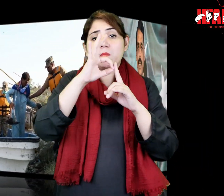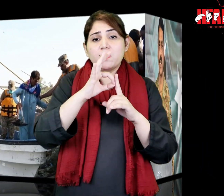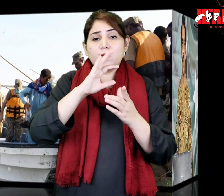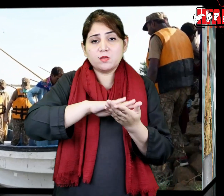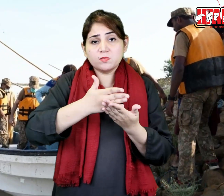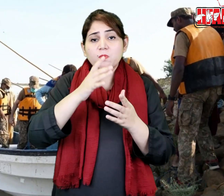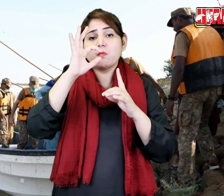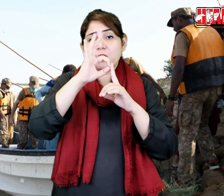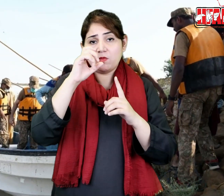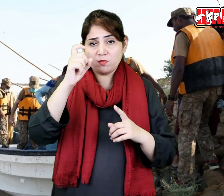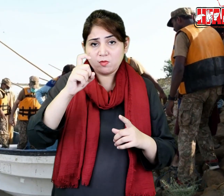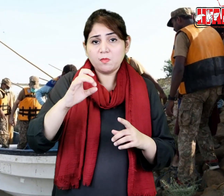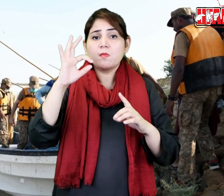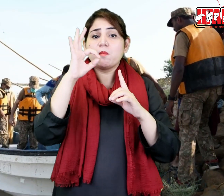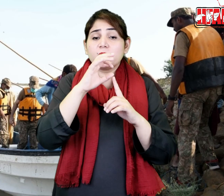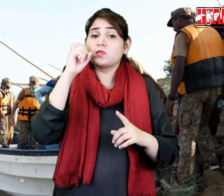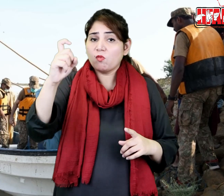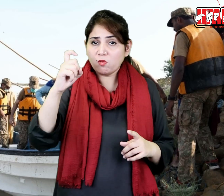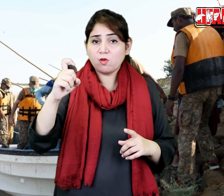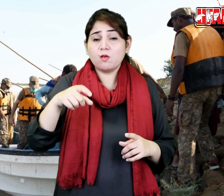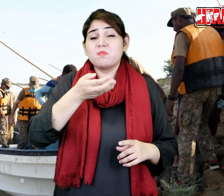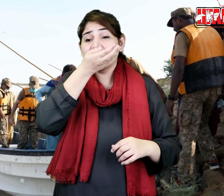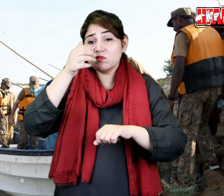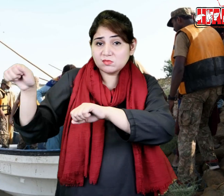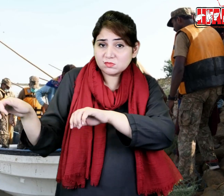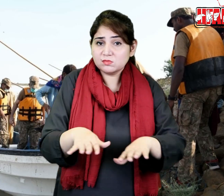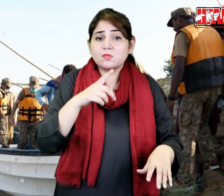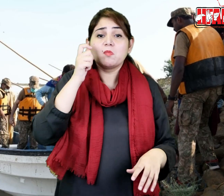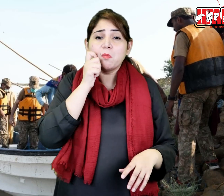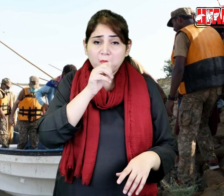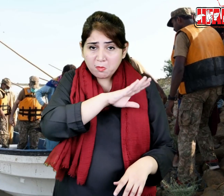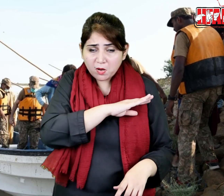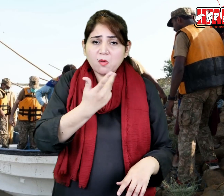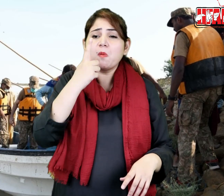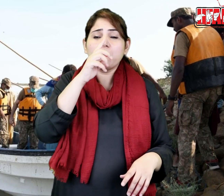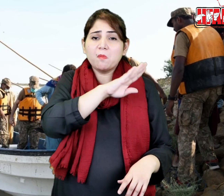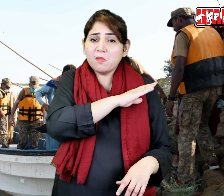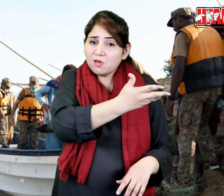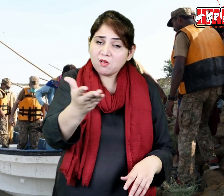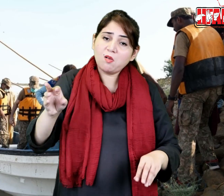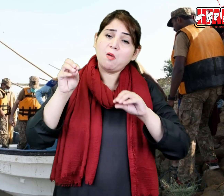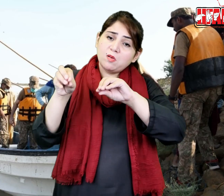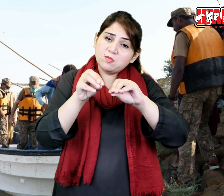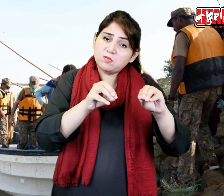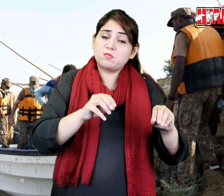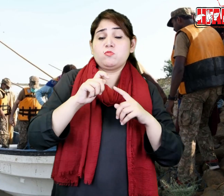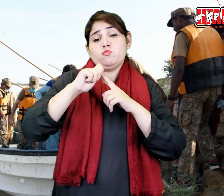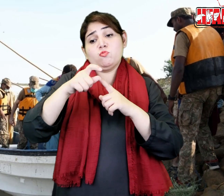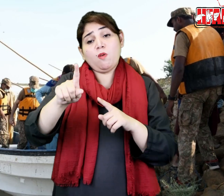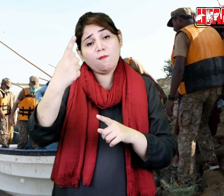According to the spokesperson of the Pakistan Army, Pak Army will continue to serve the brothers and sisters affected by the floods.